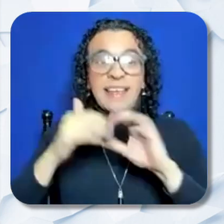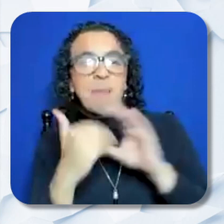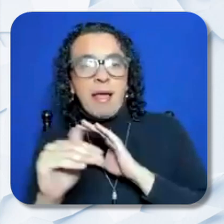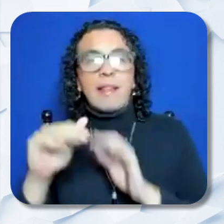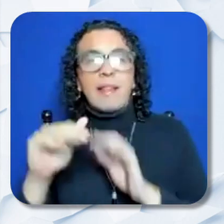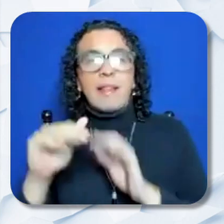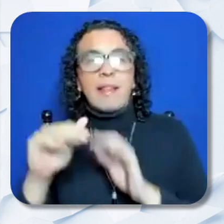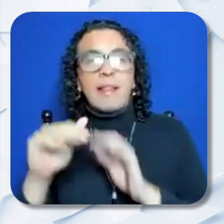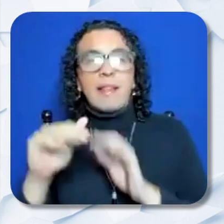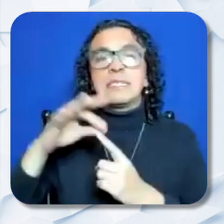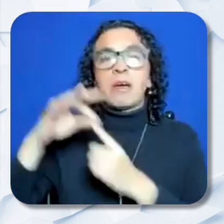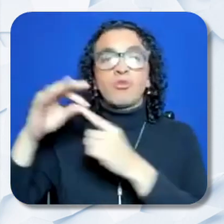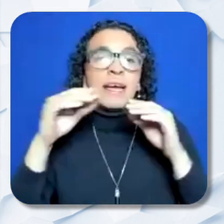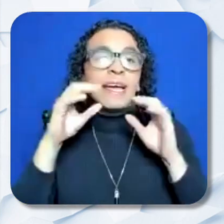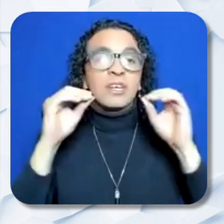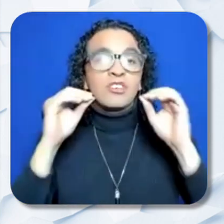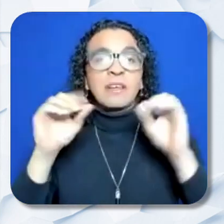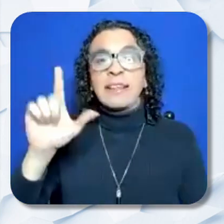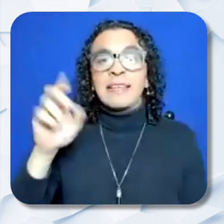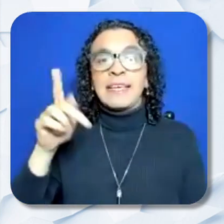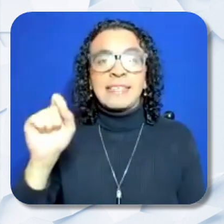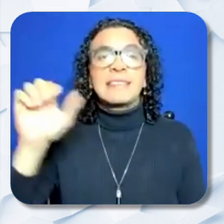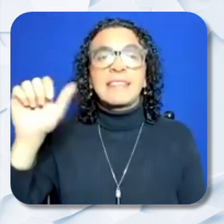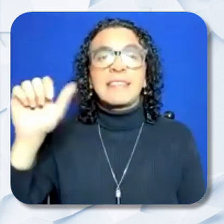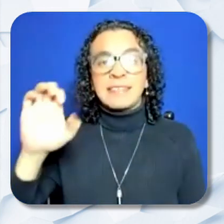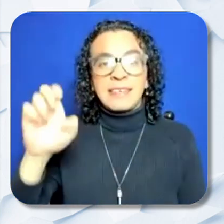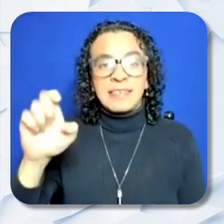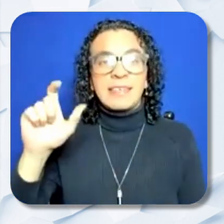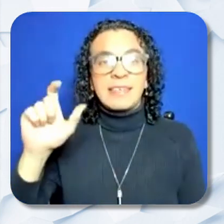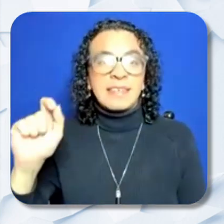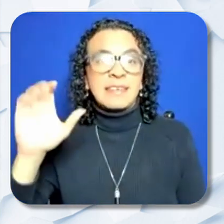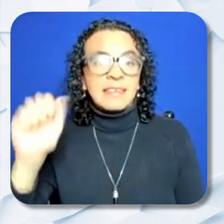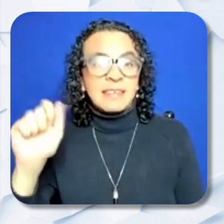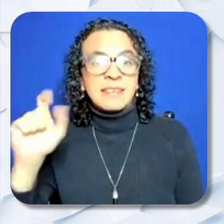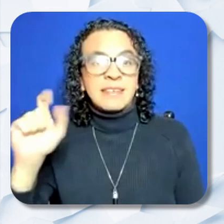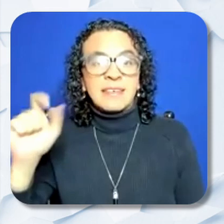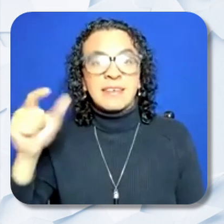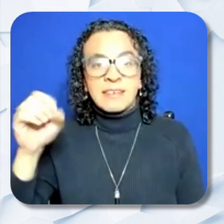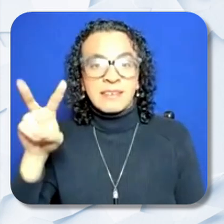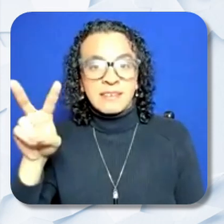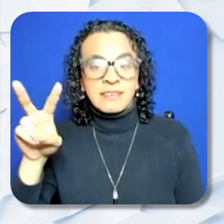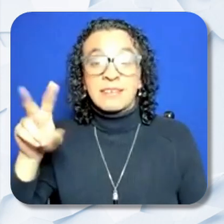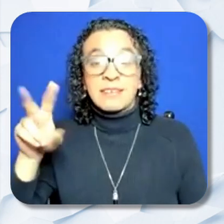specialeducationleads@cde.ca.gov by 5pm on January 31st 2023.